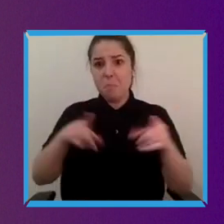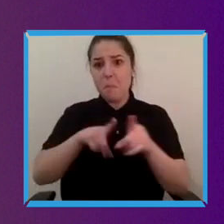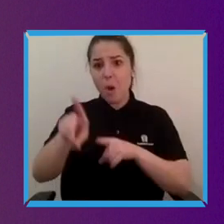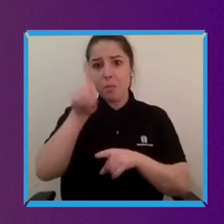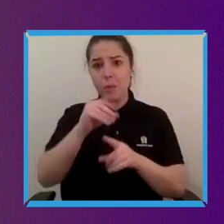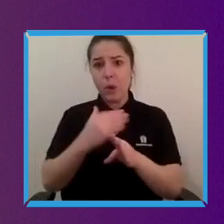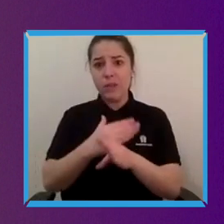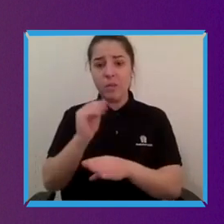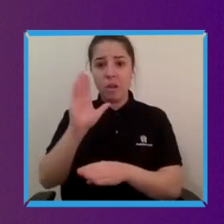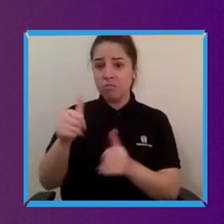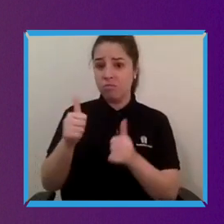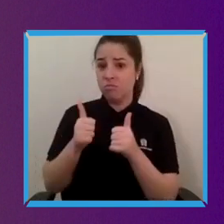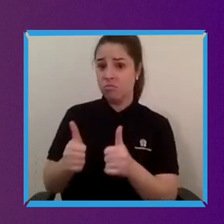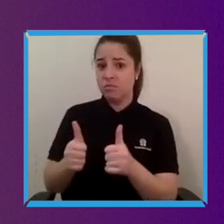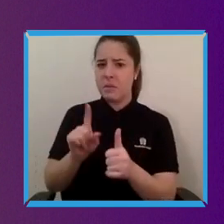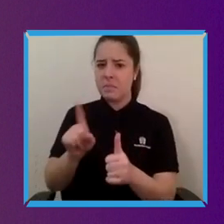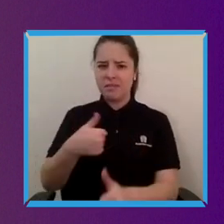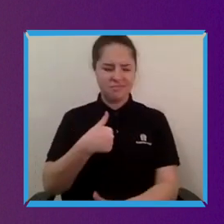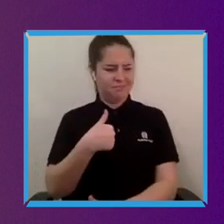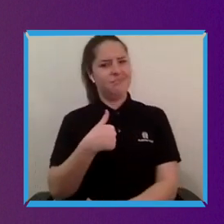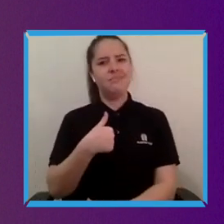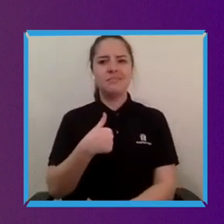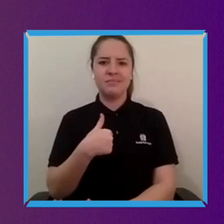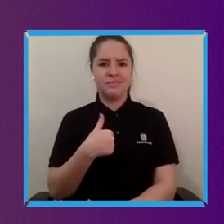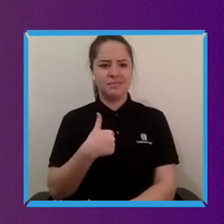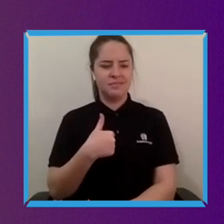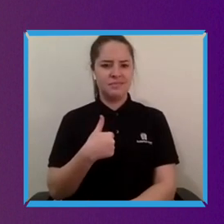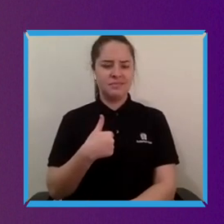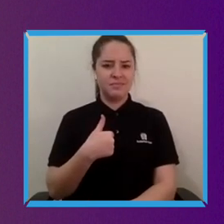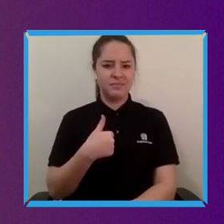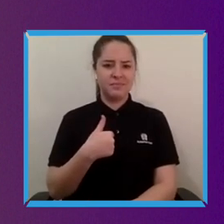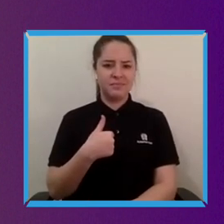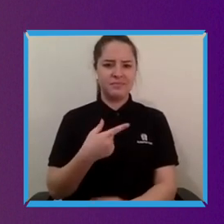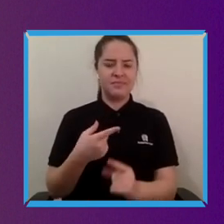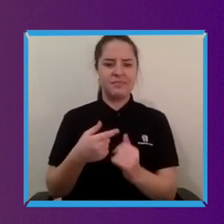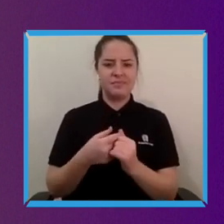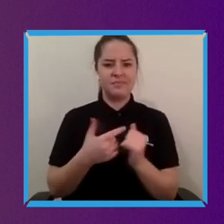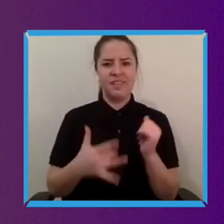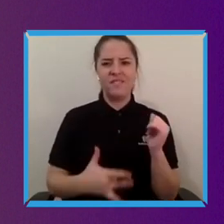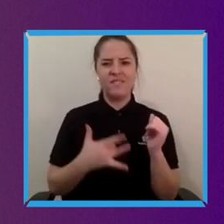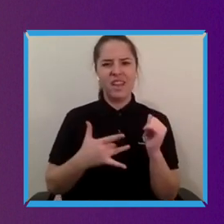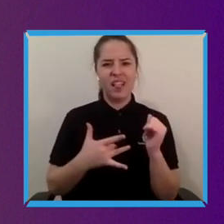but it sort of rubs in at the same time that the feeling whether it's unconscious or not that